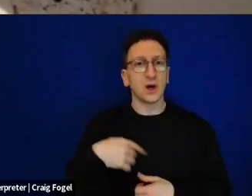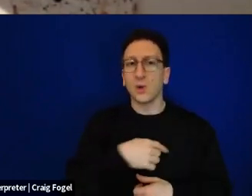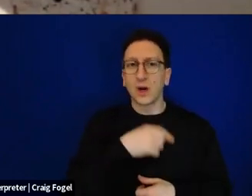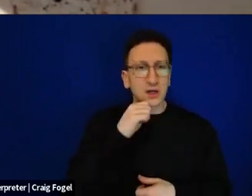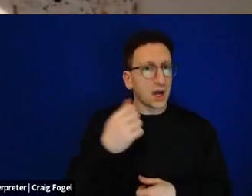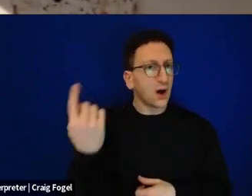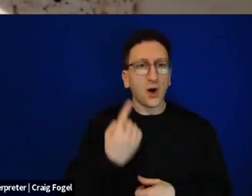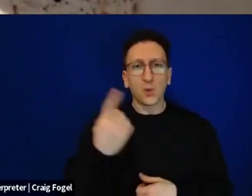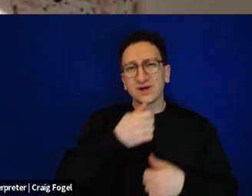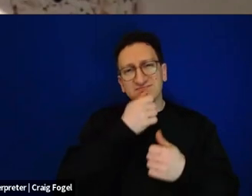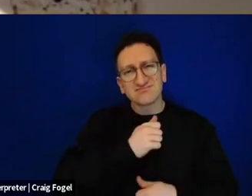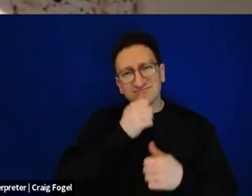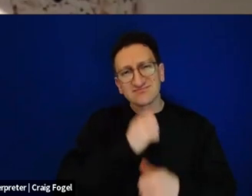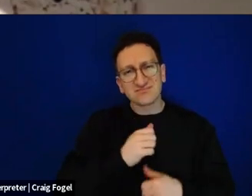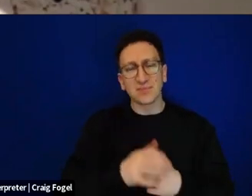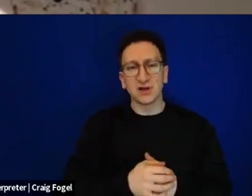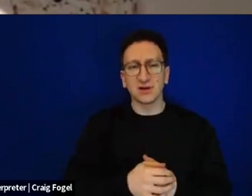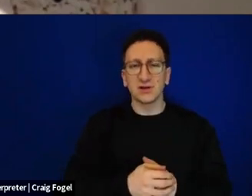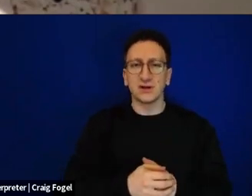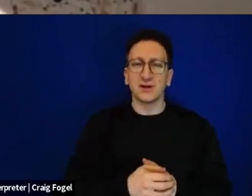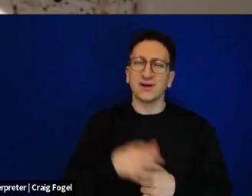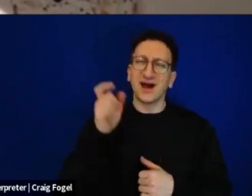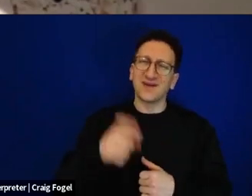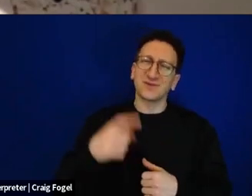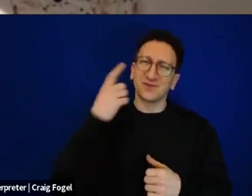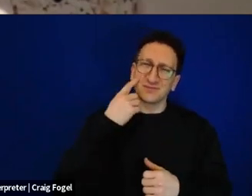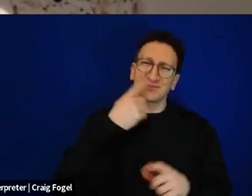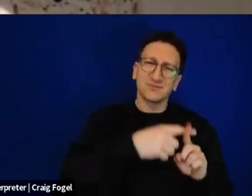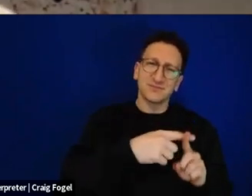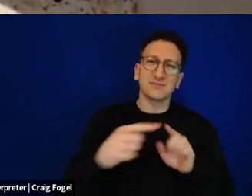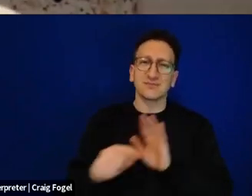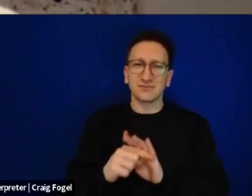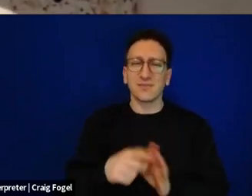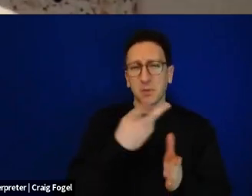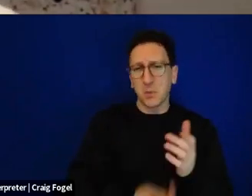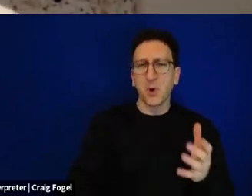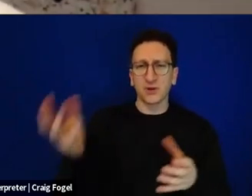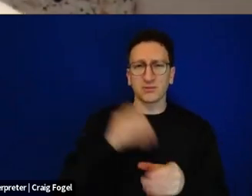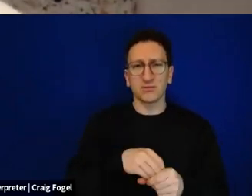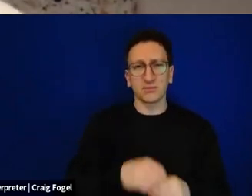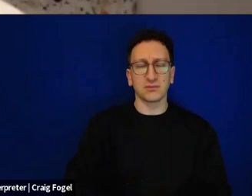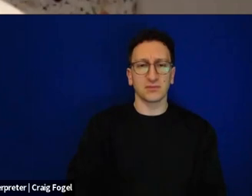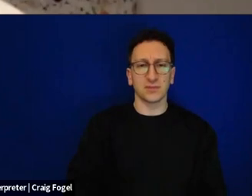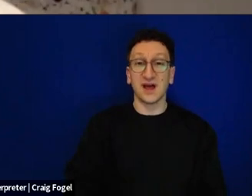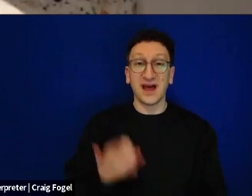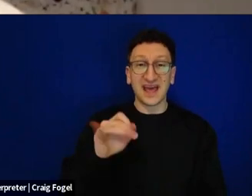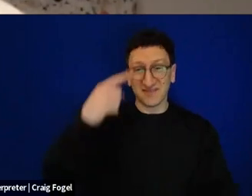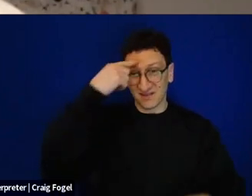I don't want to be stuck in the cycle of fate, but I don't believe that running